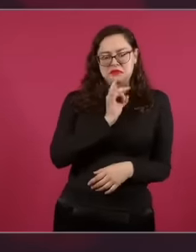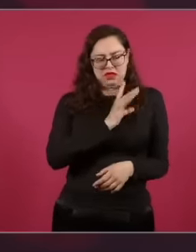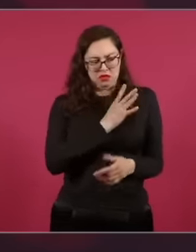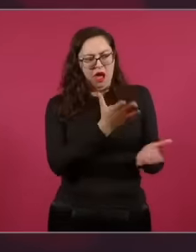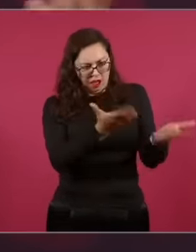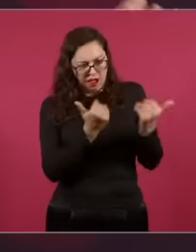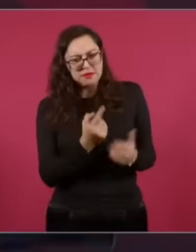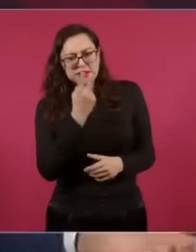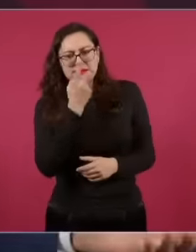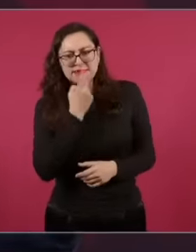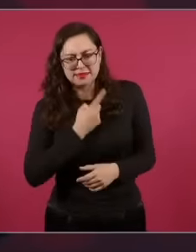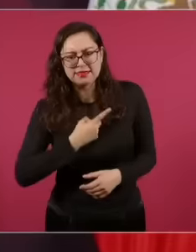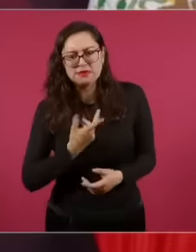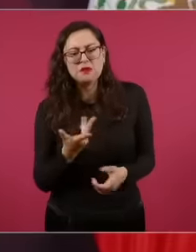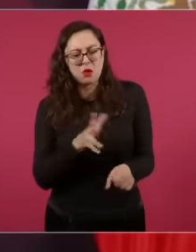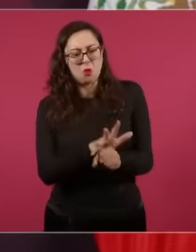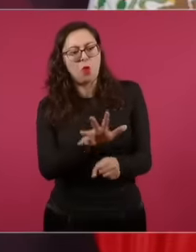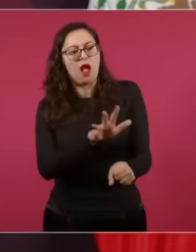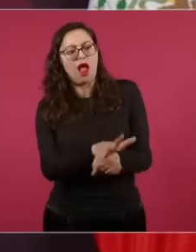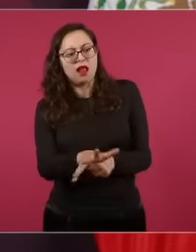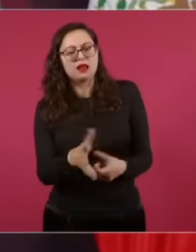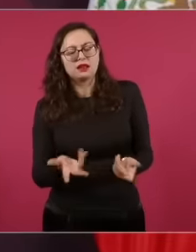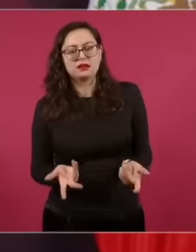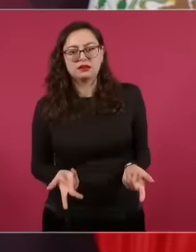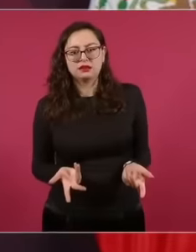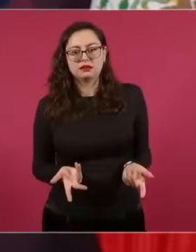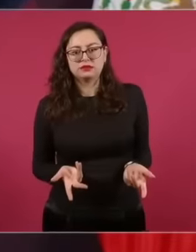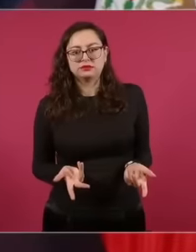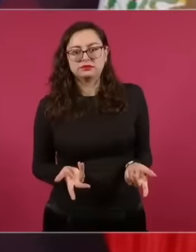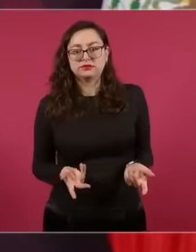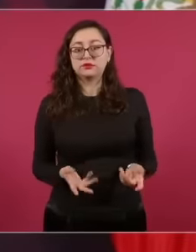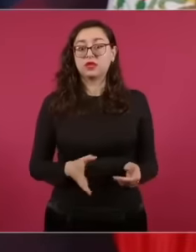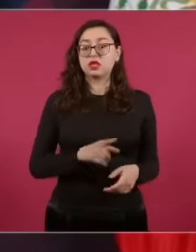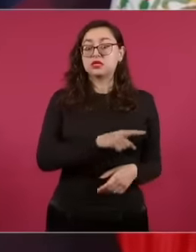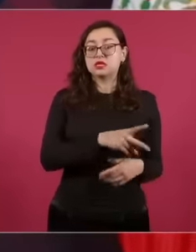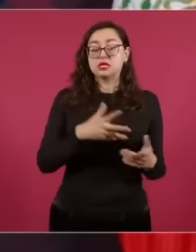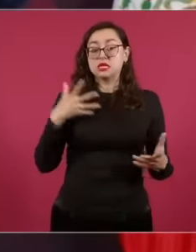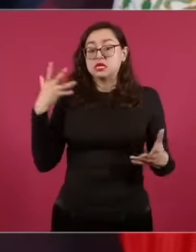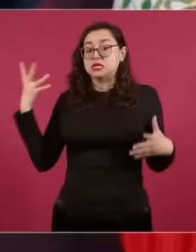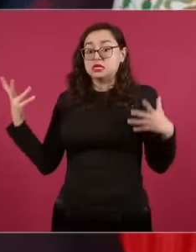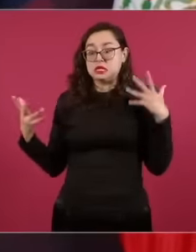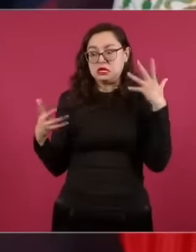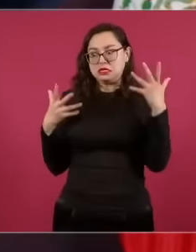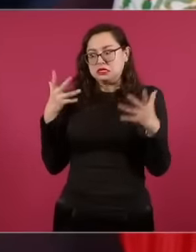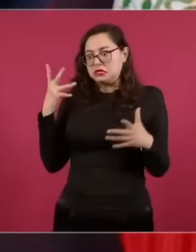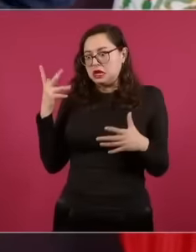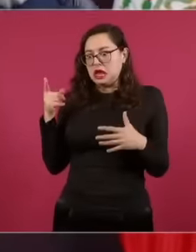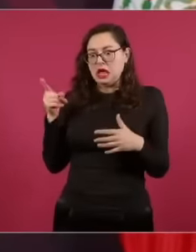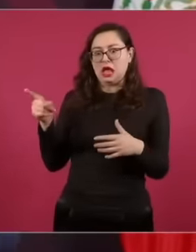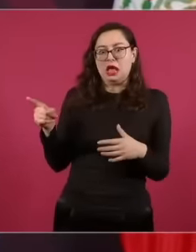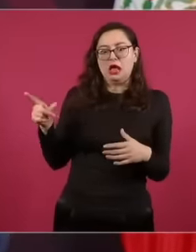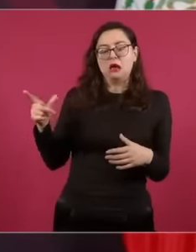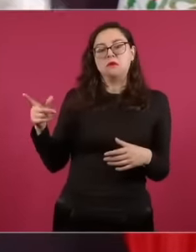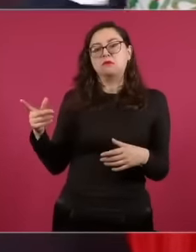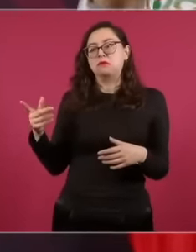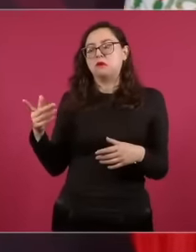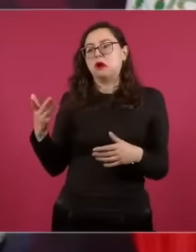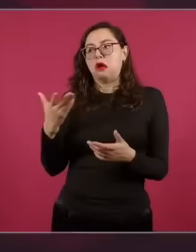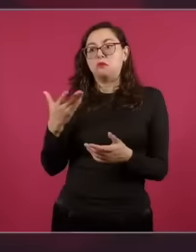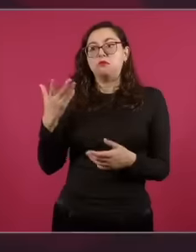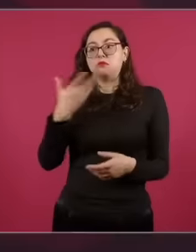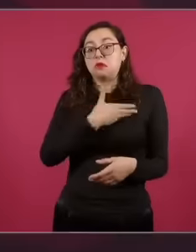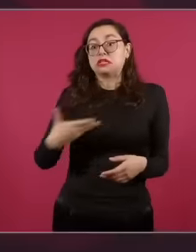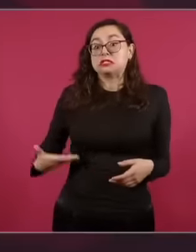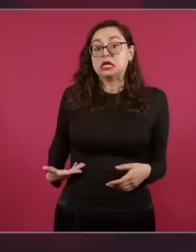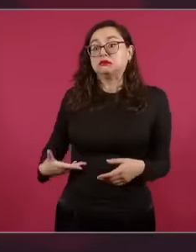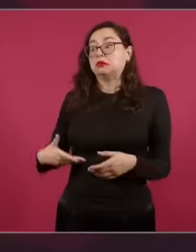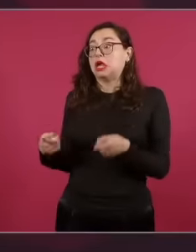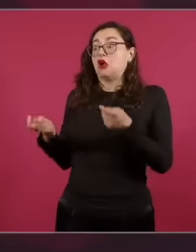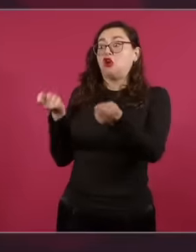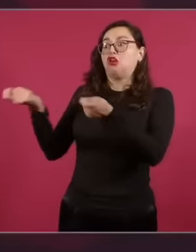because there is going to be control by the executive, there is not going